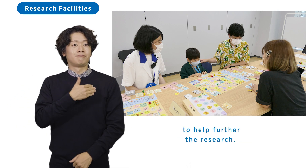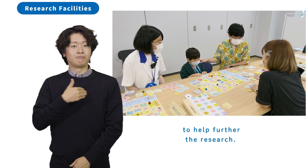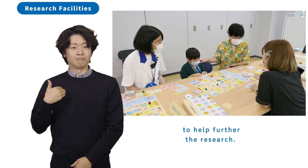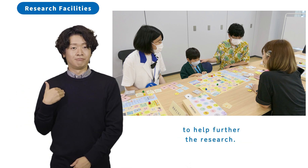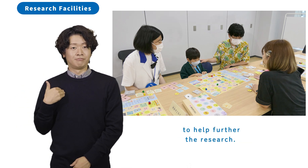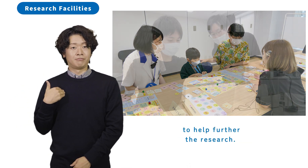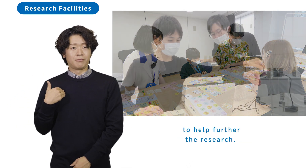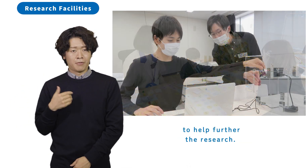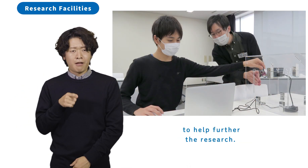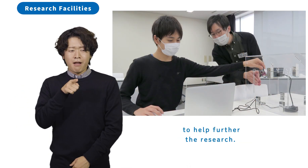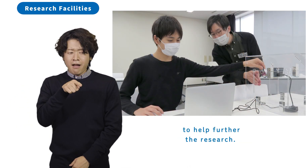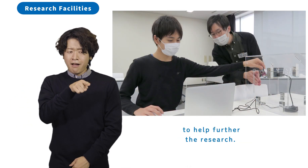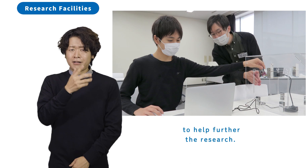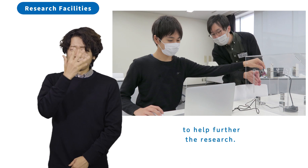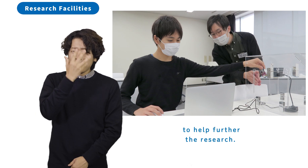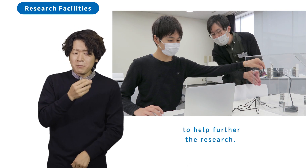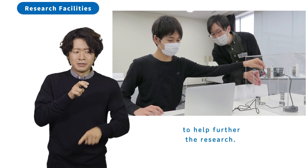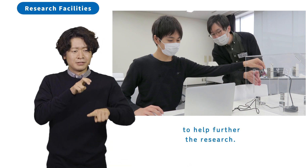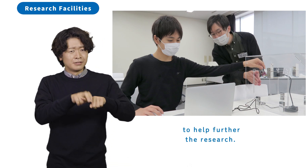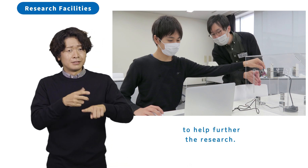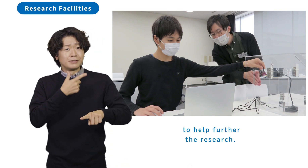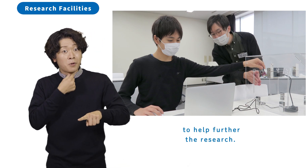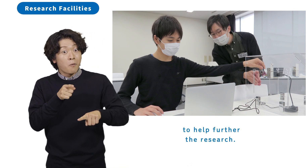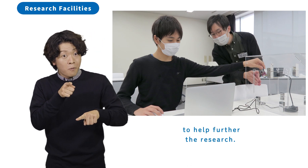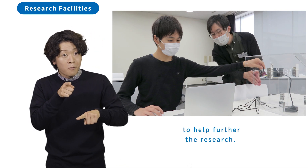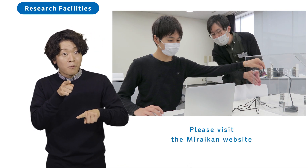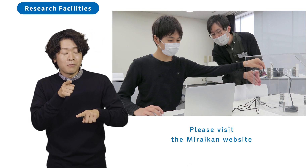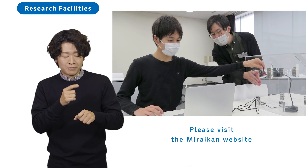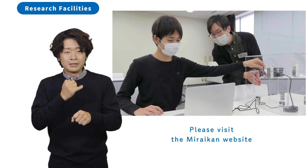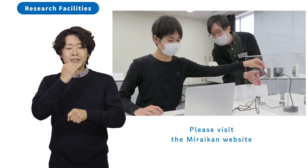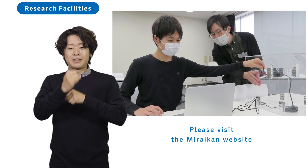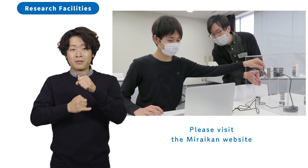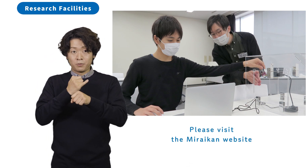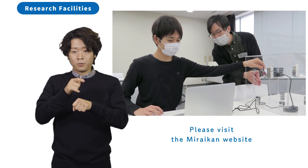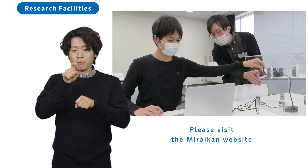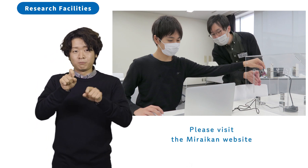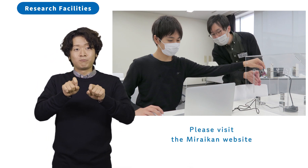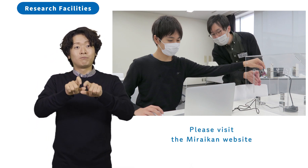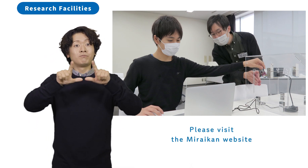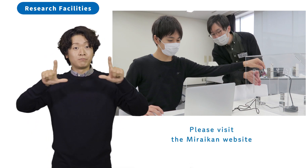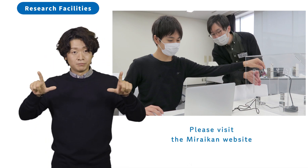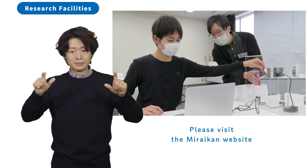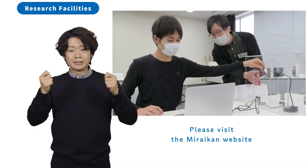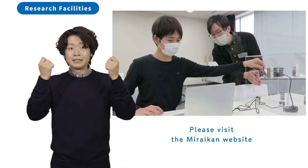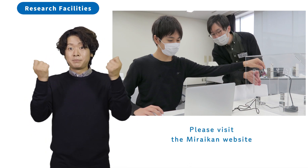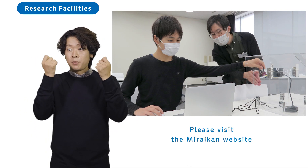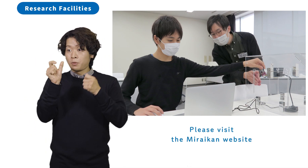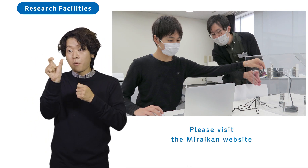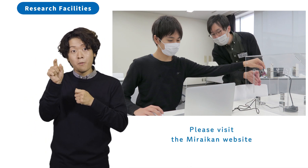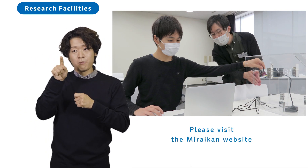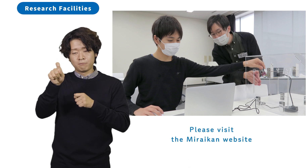to help further the research. Please visit the Miraikan website